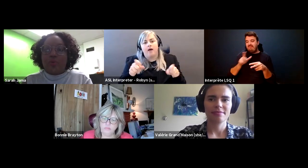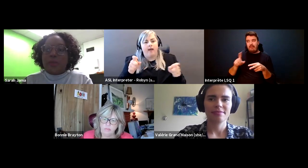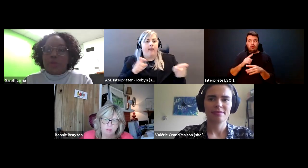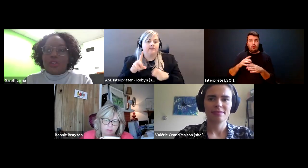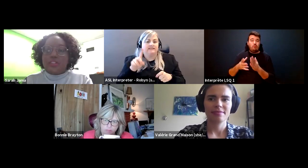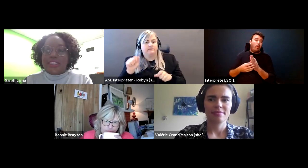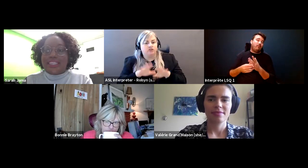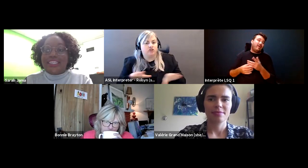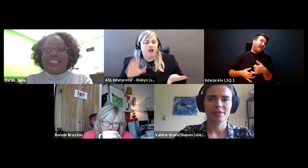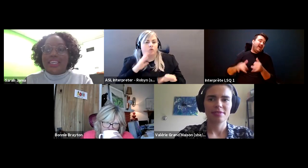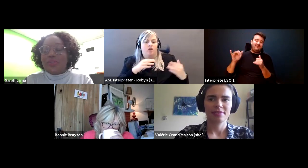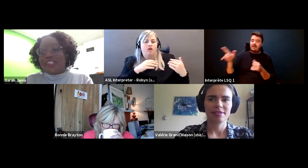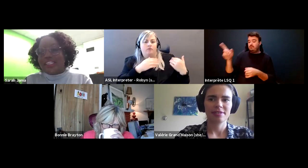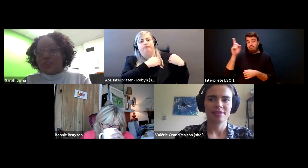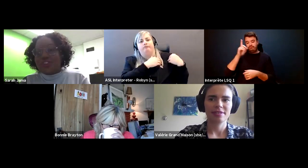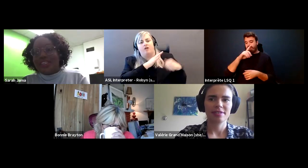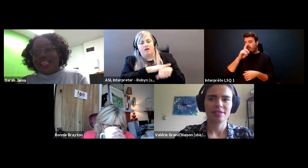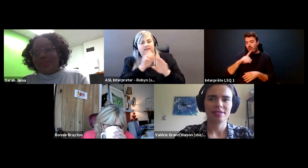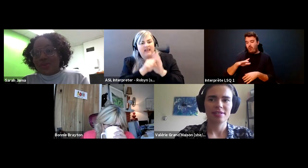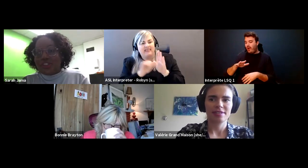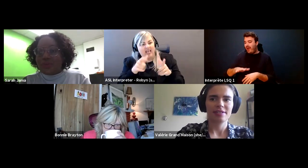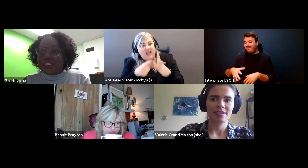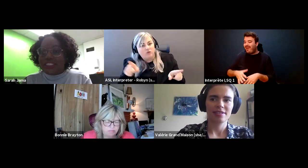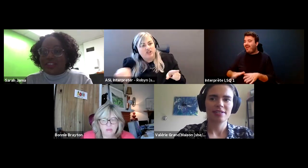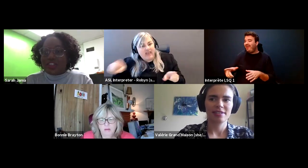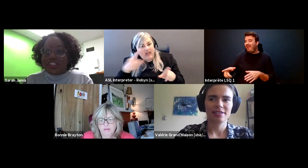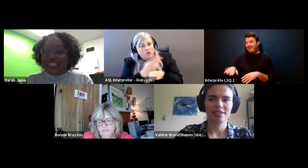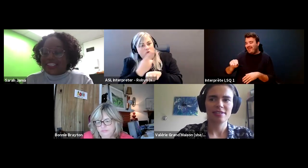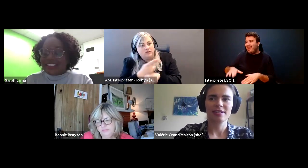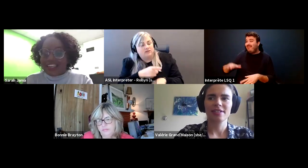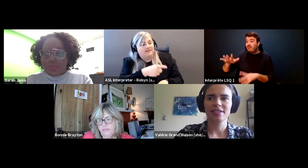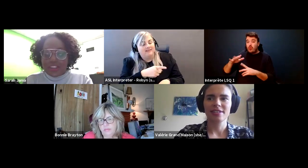Sarah Jama: will be a burden on the state that is the language that they use, even though she fully didn't understand it at the time.